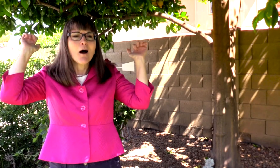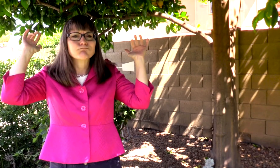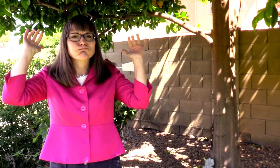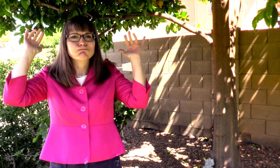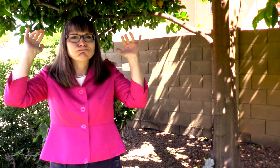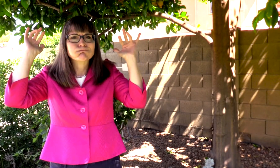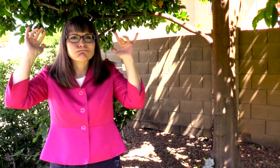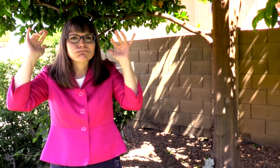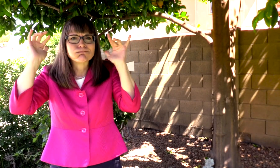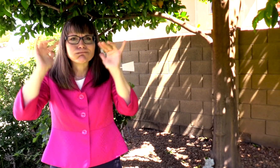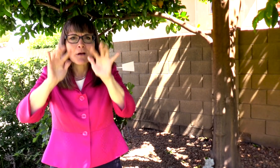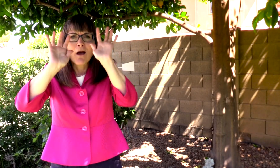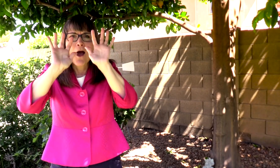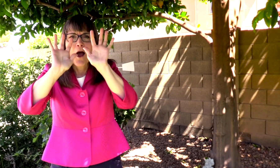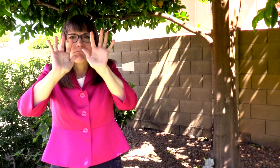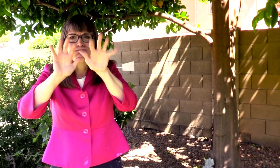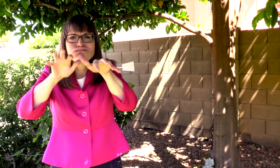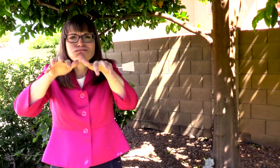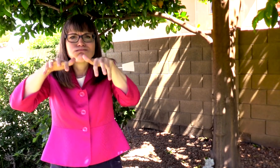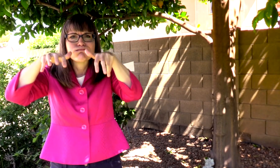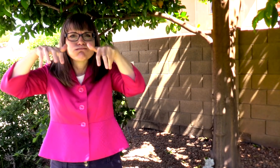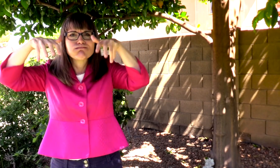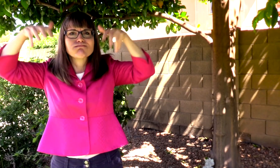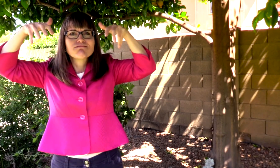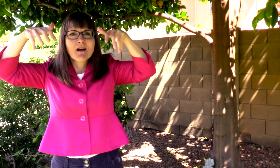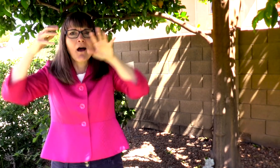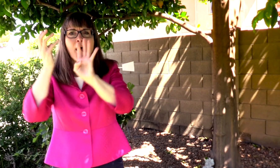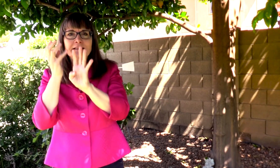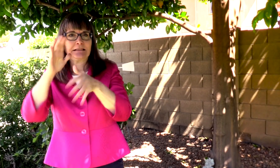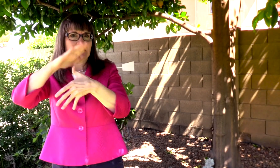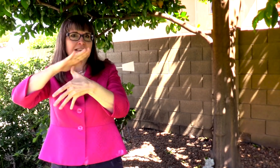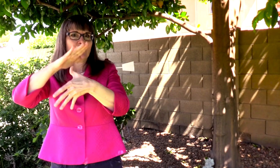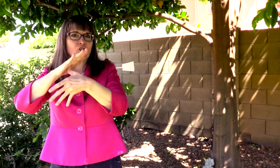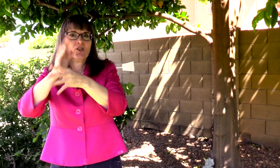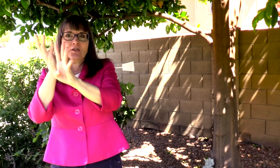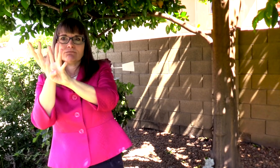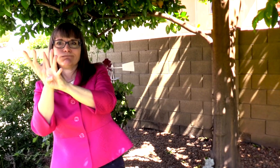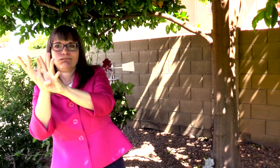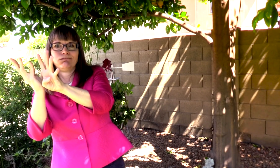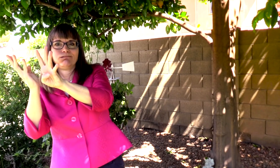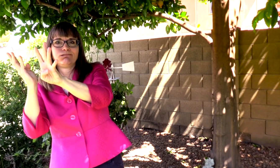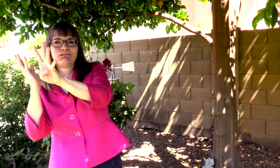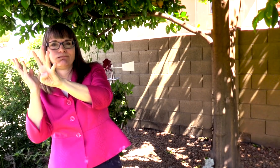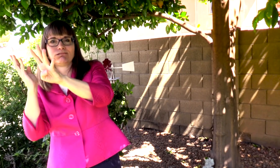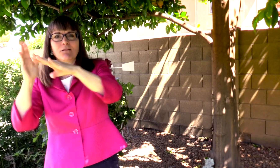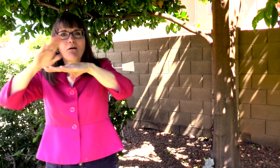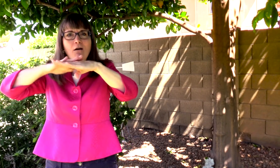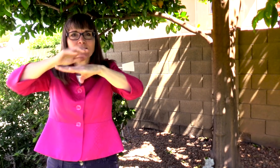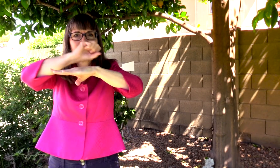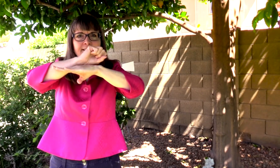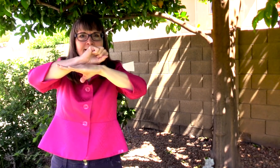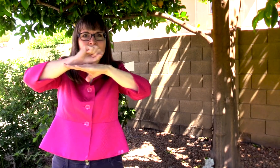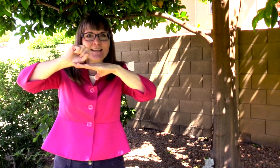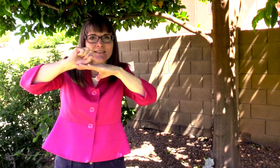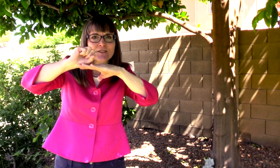FILL THE AUDITORIUM AND OUR SENIORS LINE UP ON STAGE TO RECEIVE THEIR HIGH SCHOOL DIPLOMA